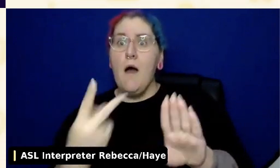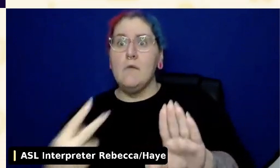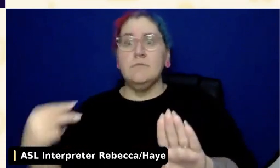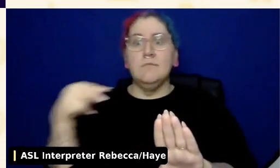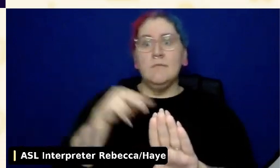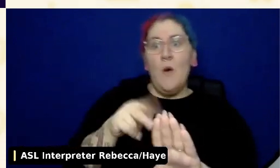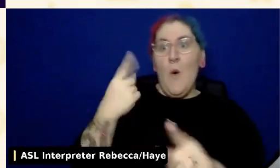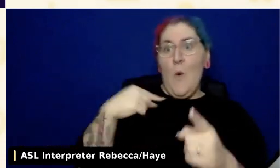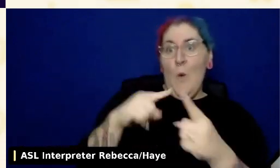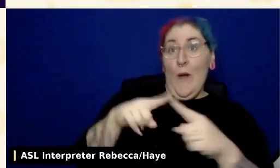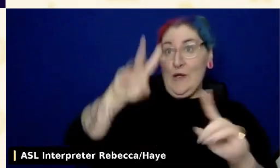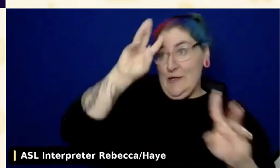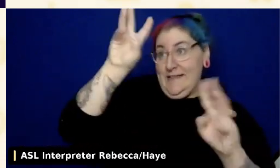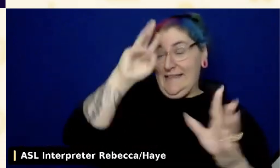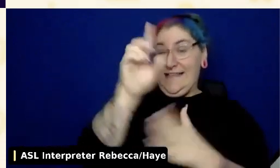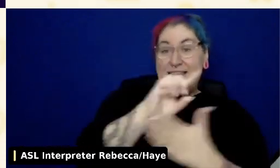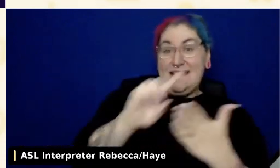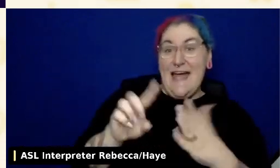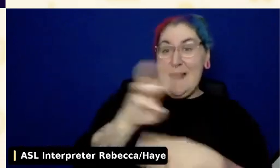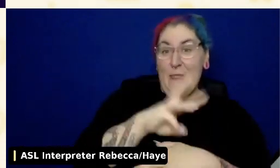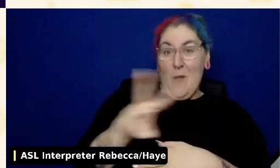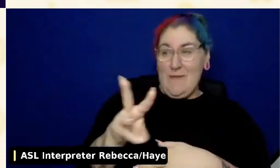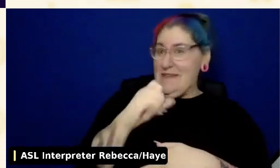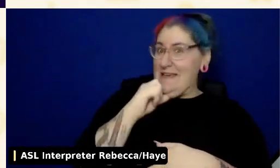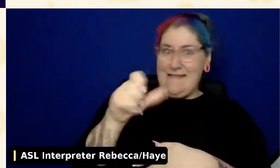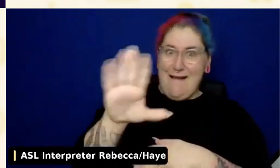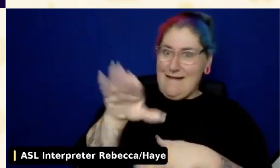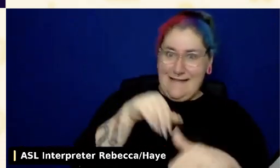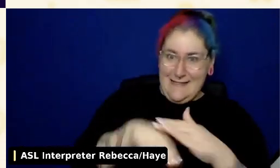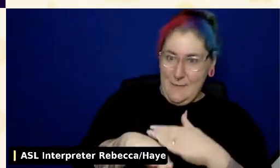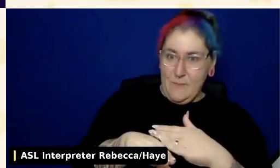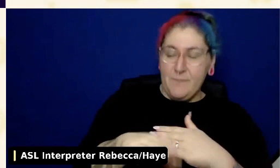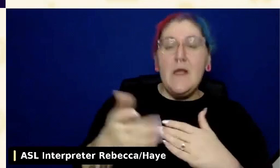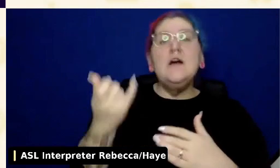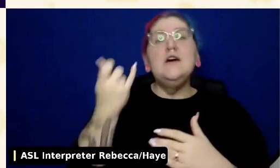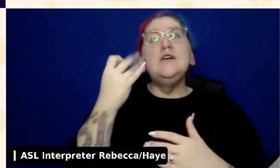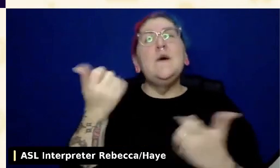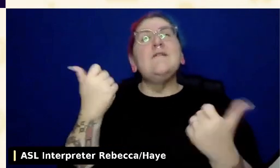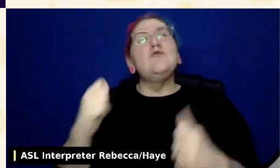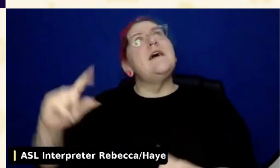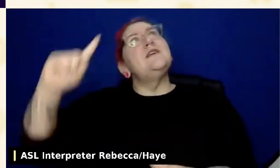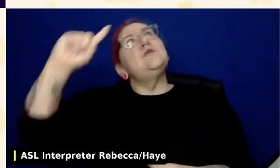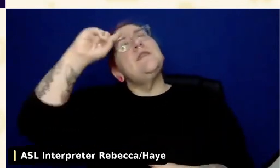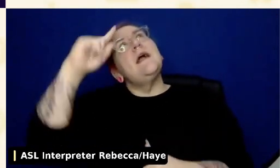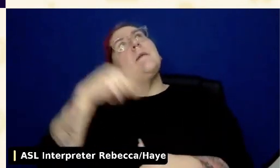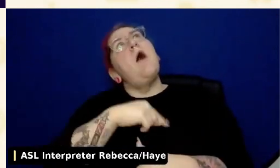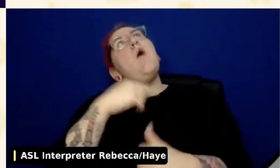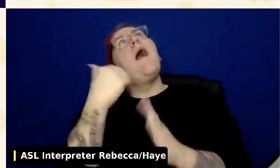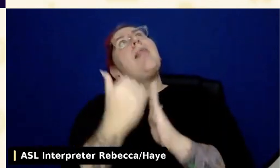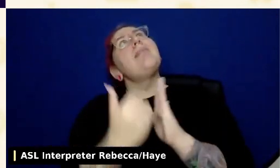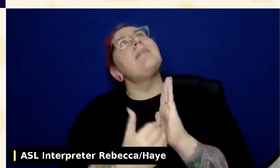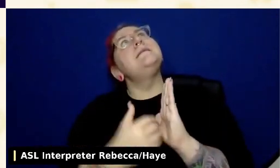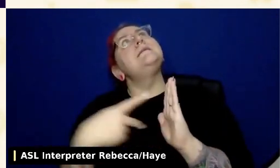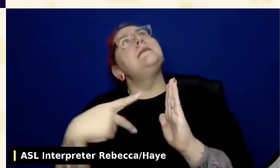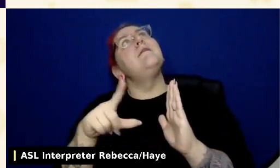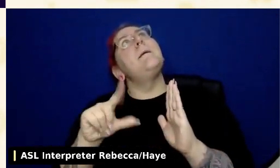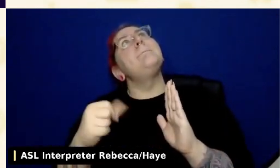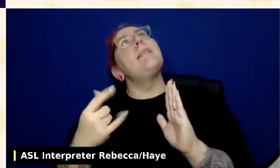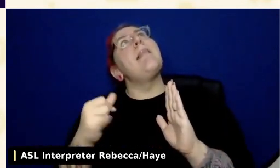So if you're starting to think about what is a list of accessible plug-ins we can use, I think the first thing you would need to know is whether you're looking for plug-ins